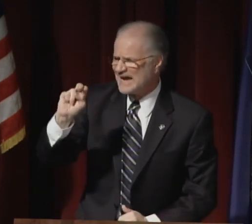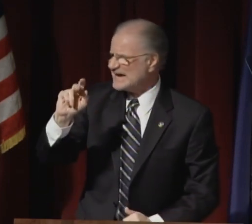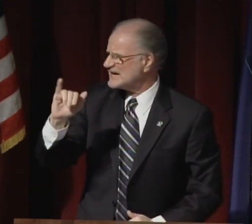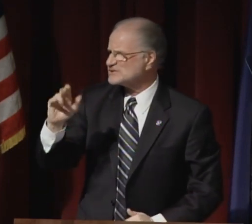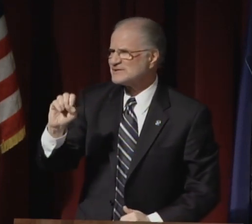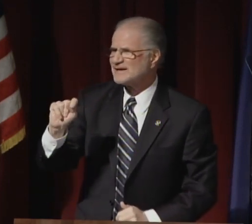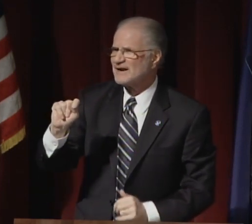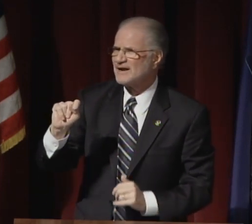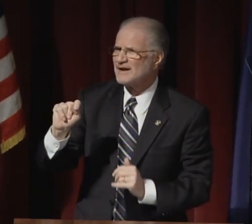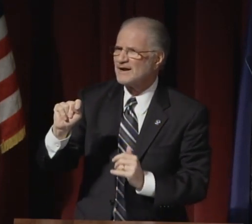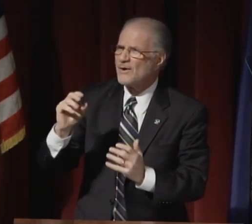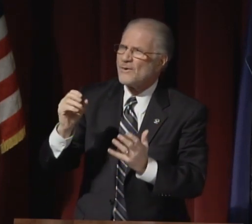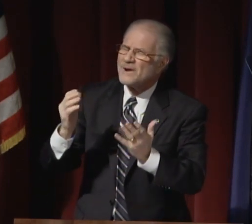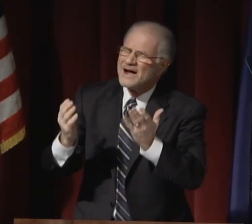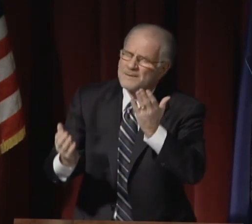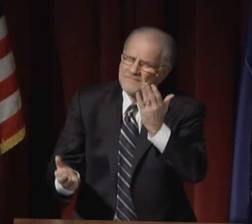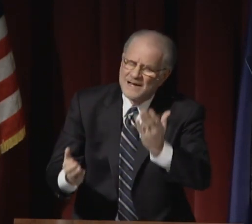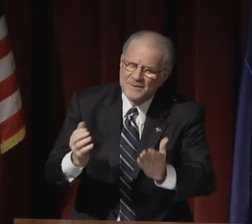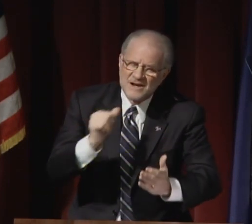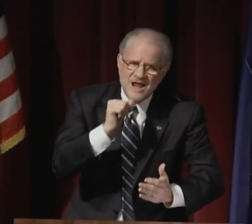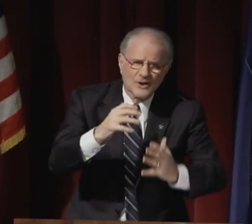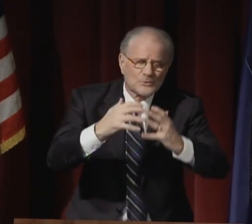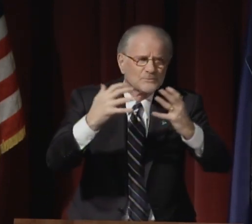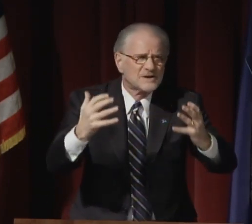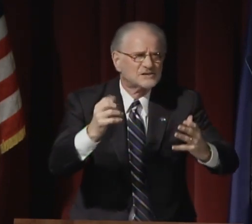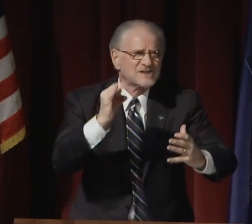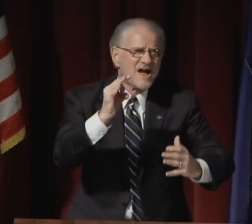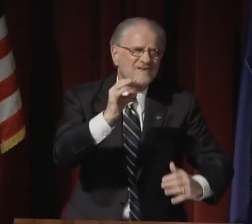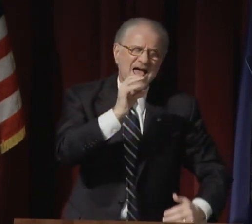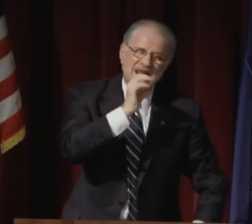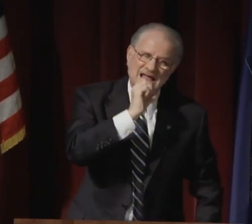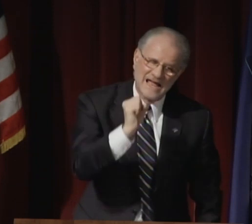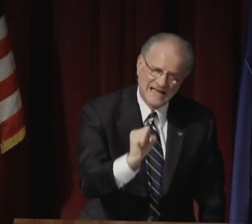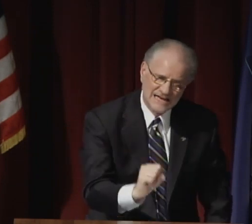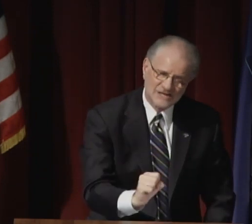And no, I am not an ancient.